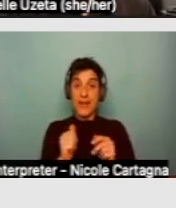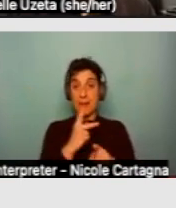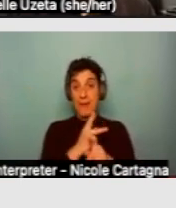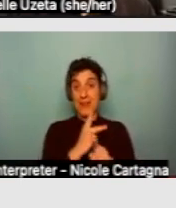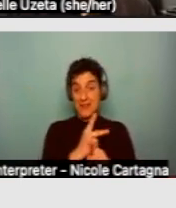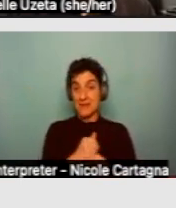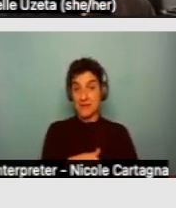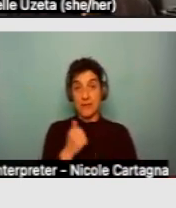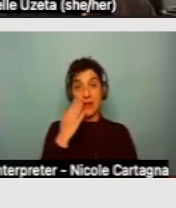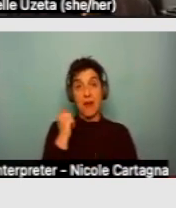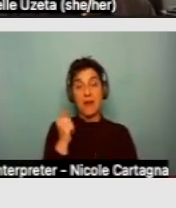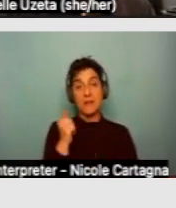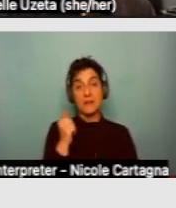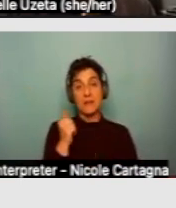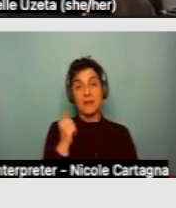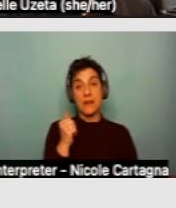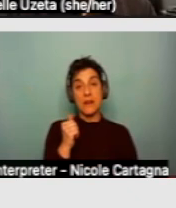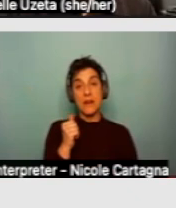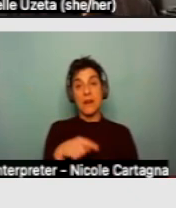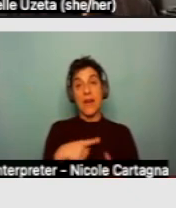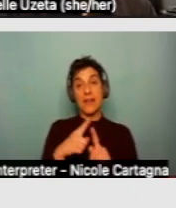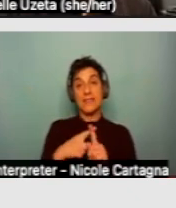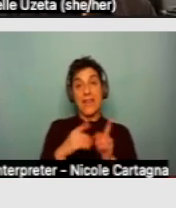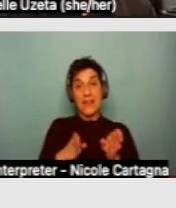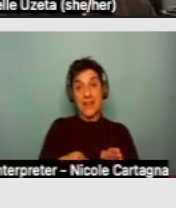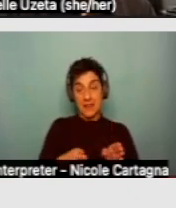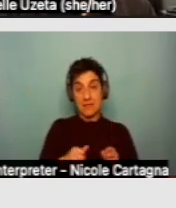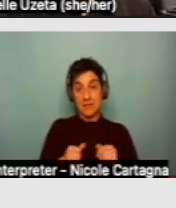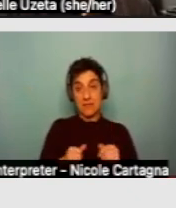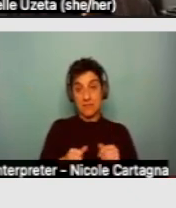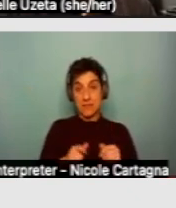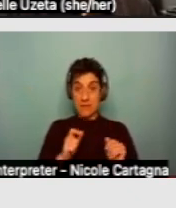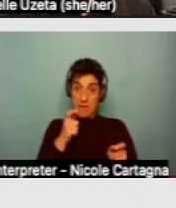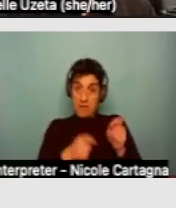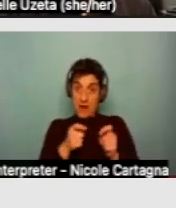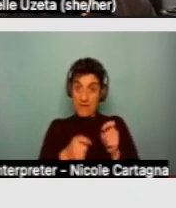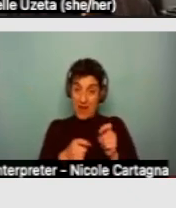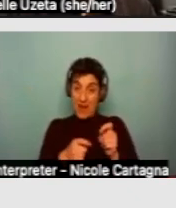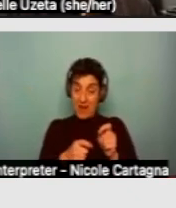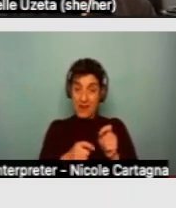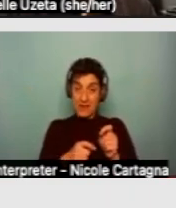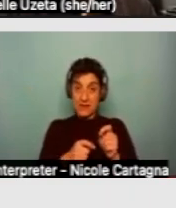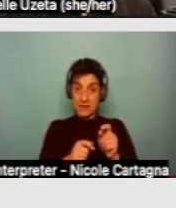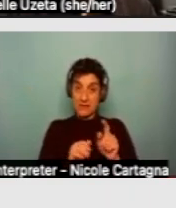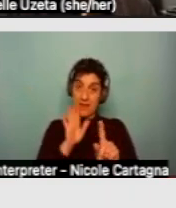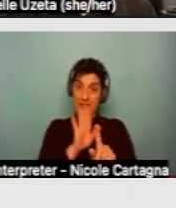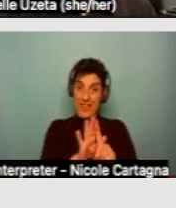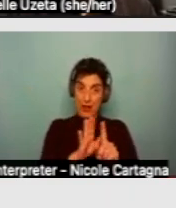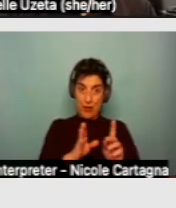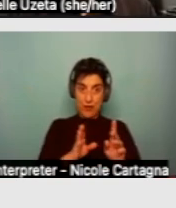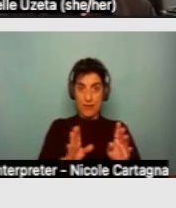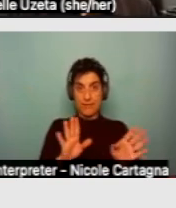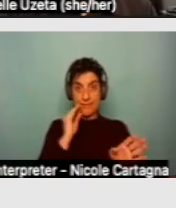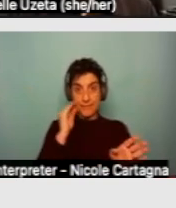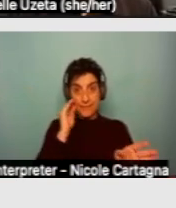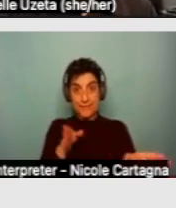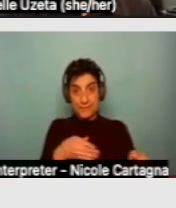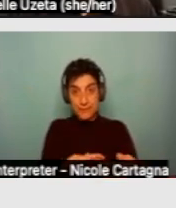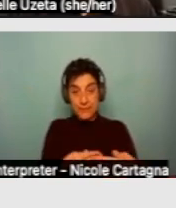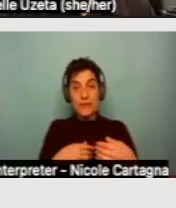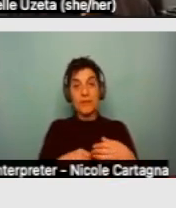Because when a tenant does do modifications to their unit, they're responsible for maintaining